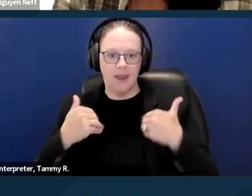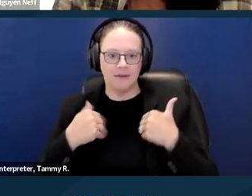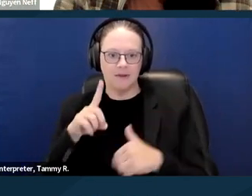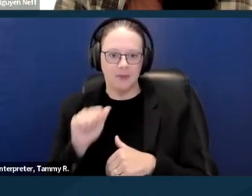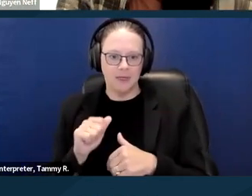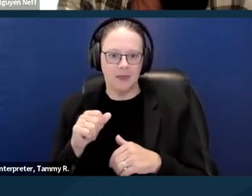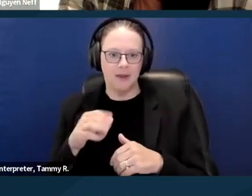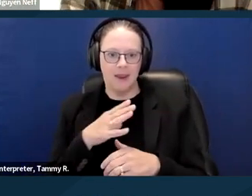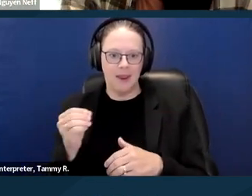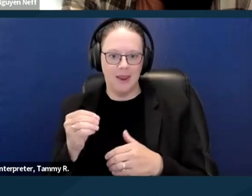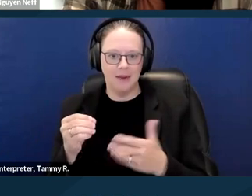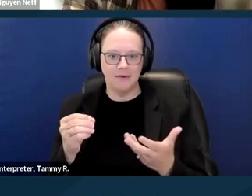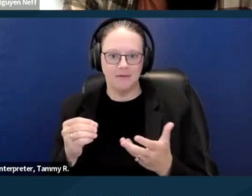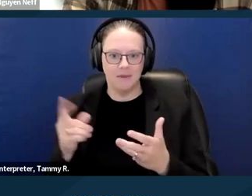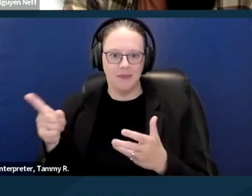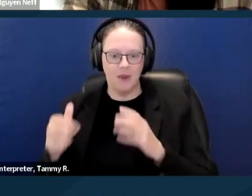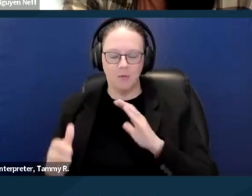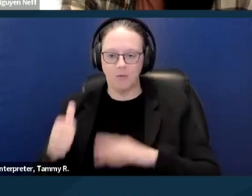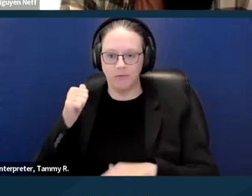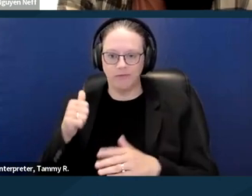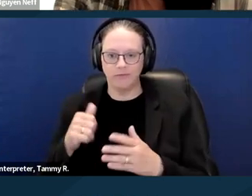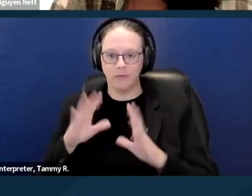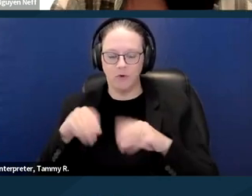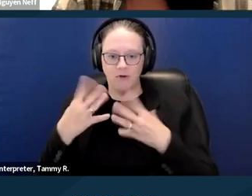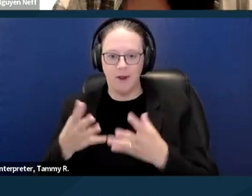So that might be an opportunity to bring in some of the other laws we mentioned like the ADA.